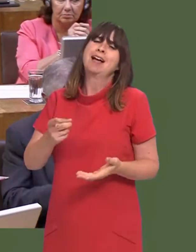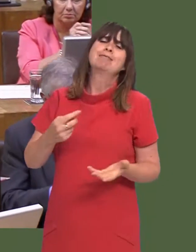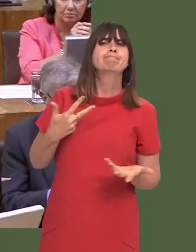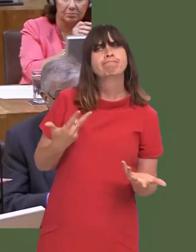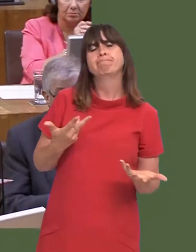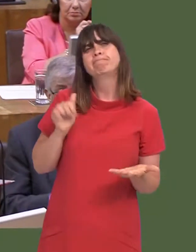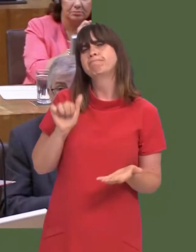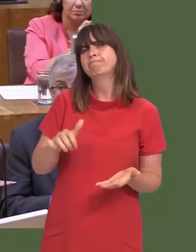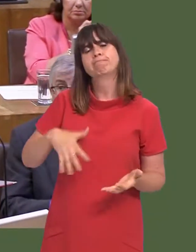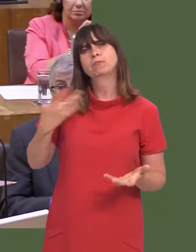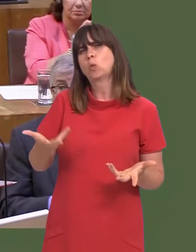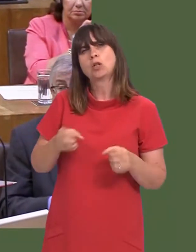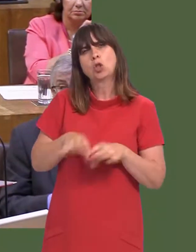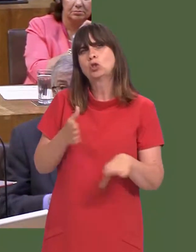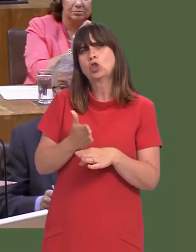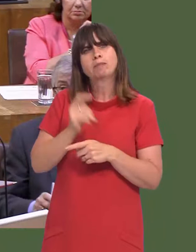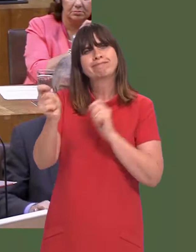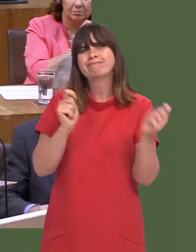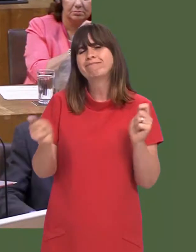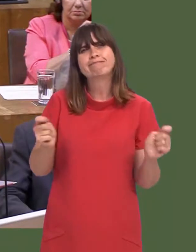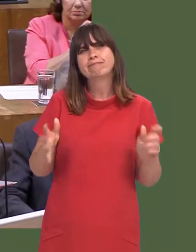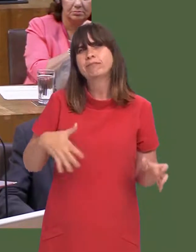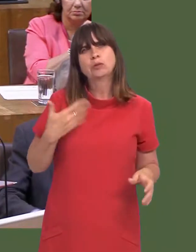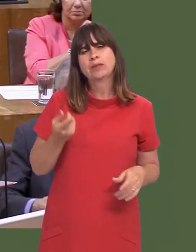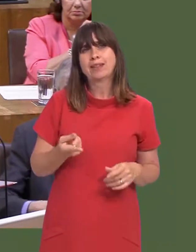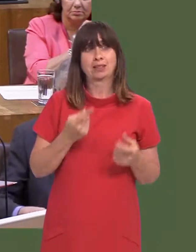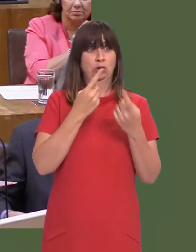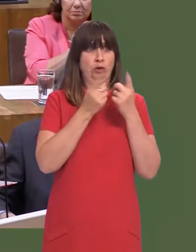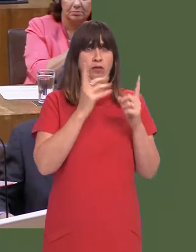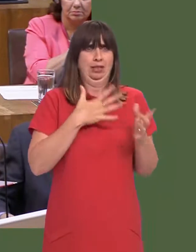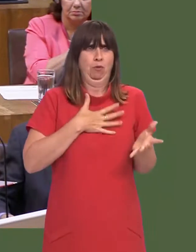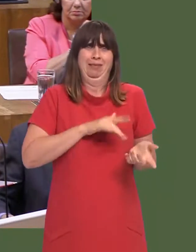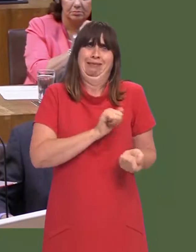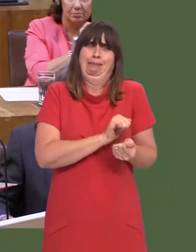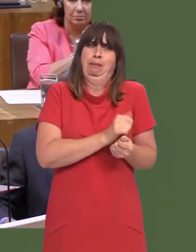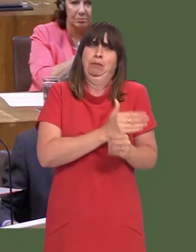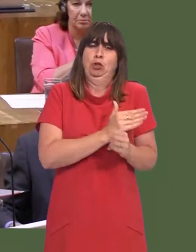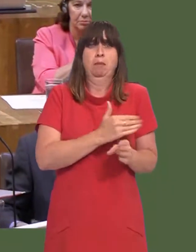But, of course, we donít wish to see anybody losing their jobs in any university.